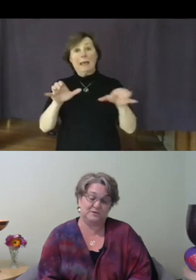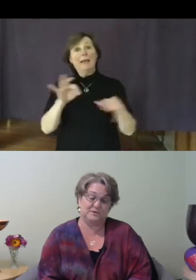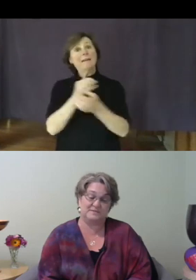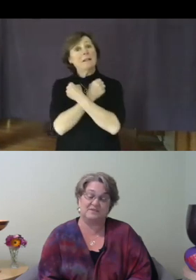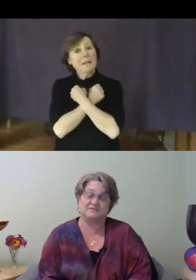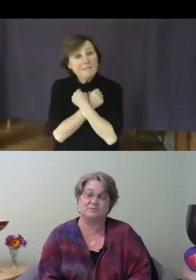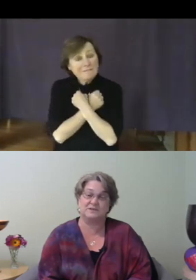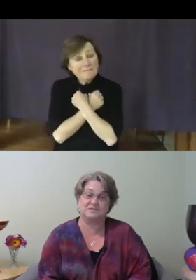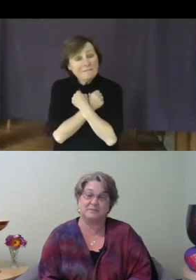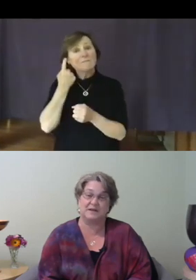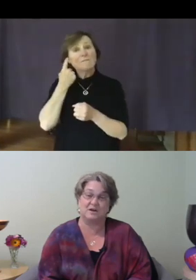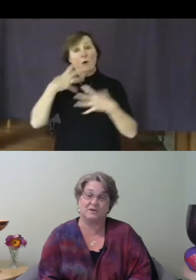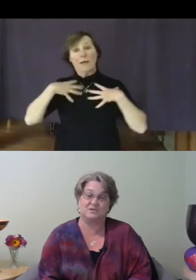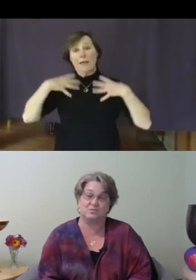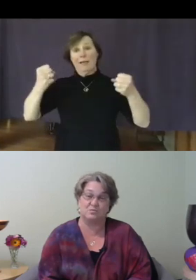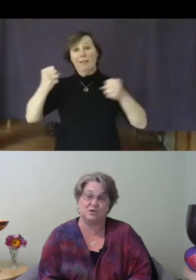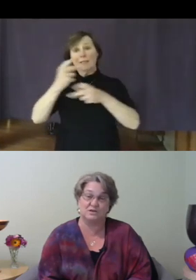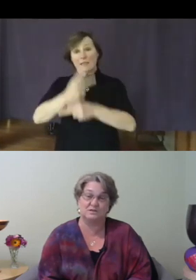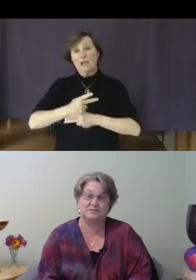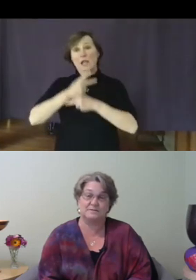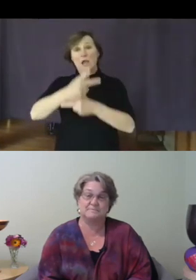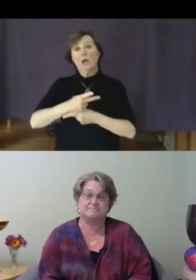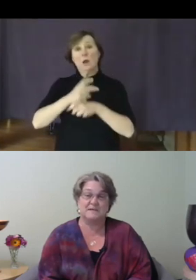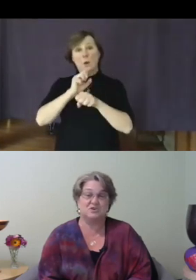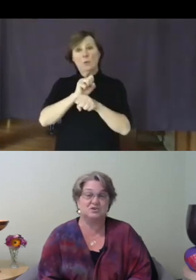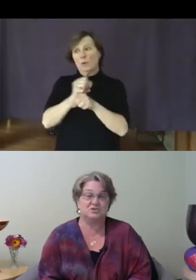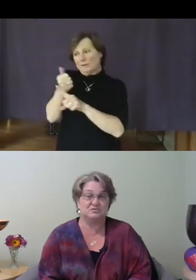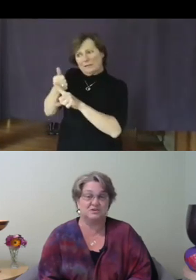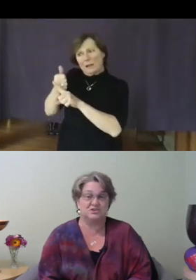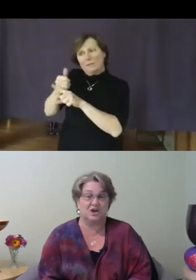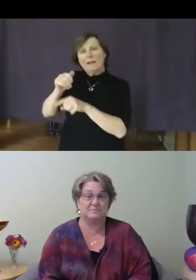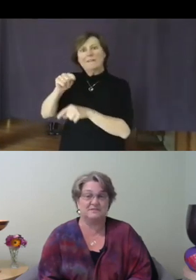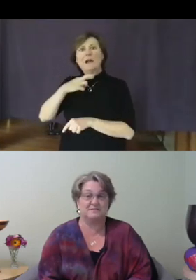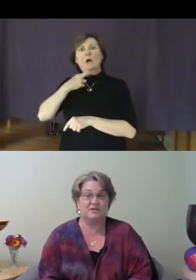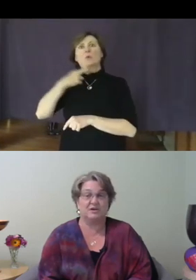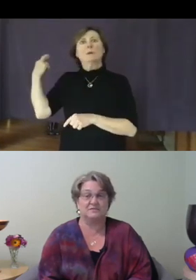themselves at risk by going to work, and couldn't do their jobs if all of us